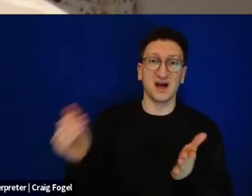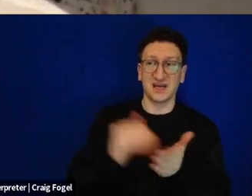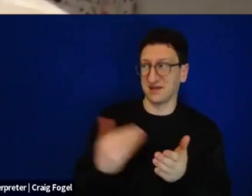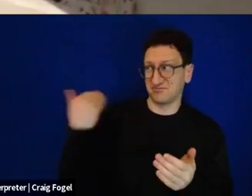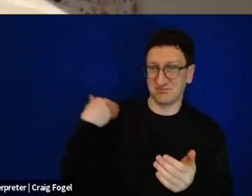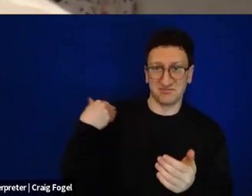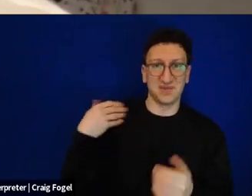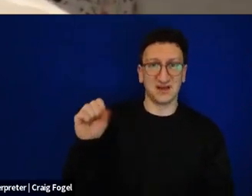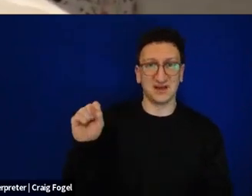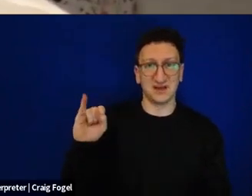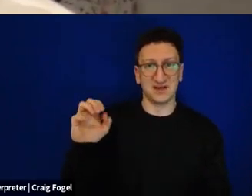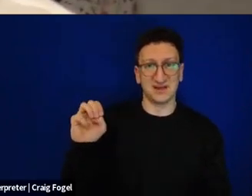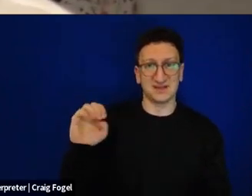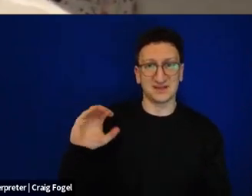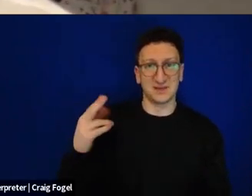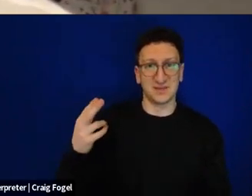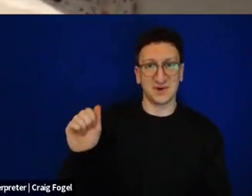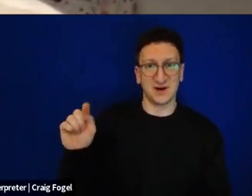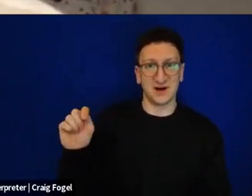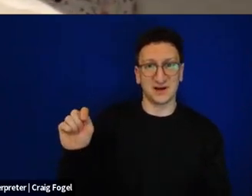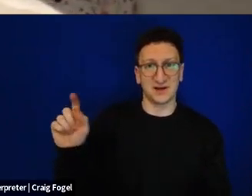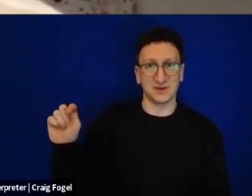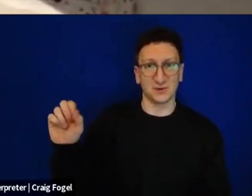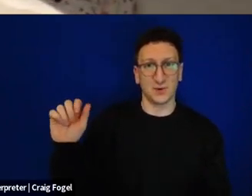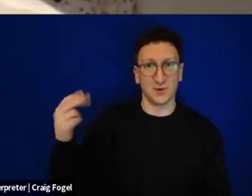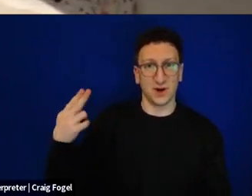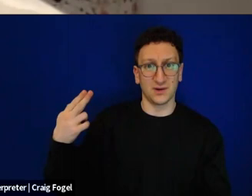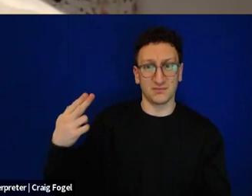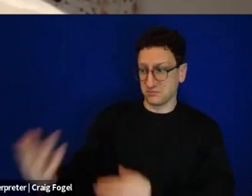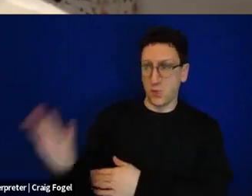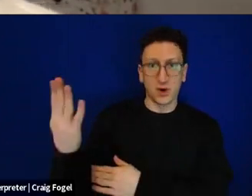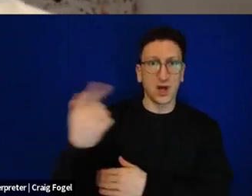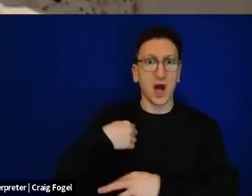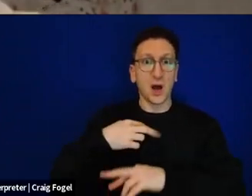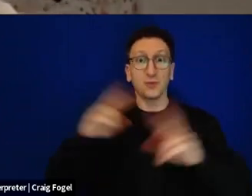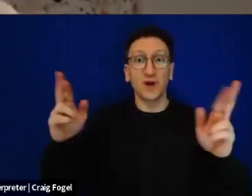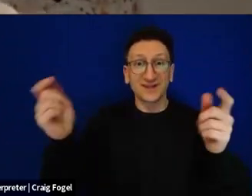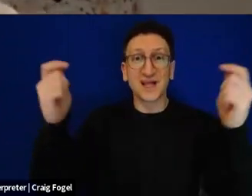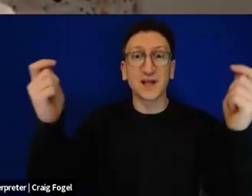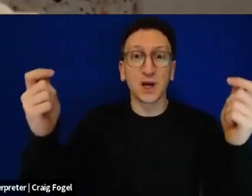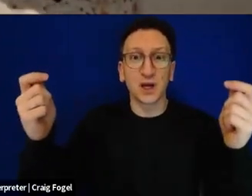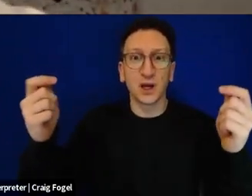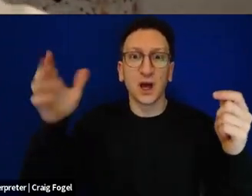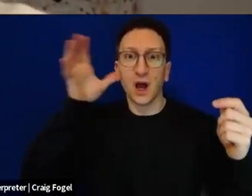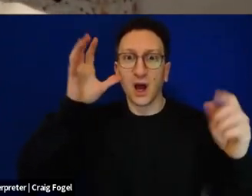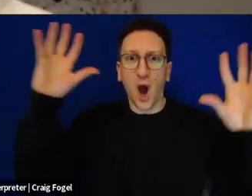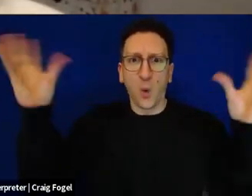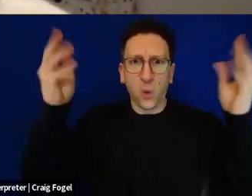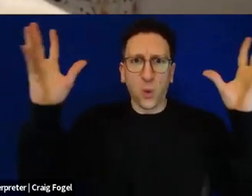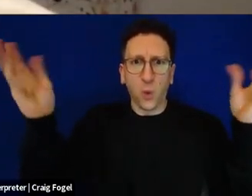just as my whole family was about to go, to celebrate Simchat Torah in Shul, we heard the sirens go off and we felt the pull of history pull us back in.